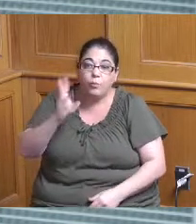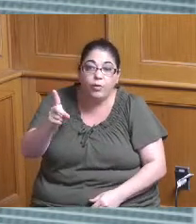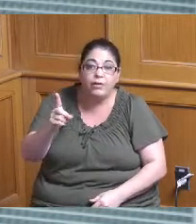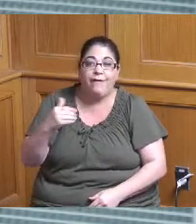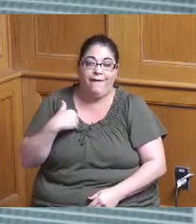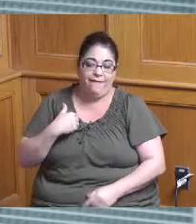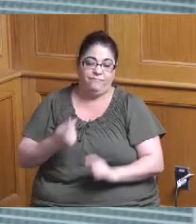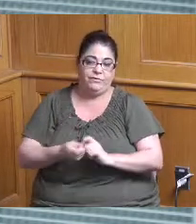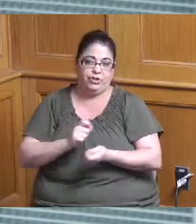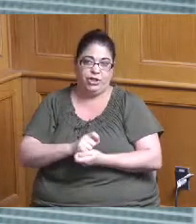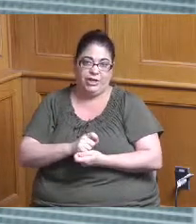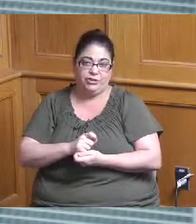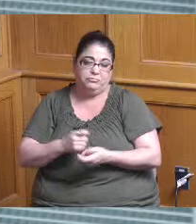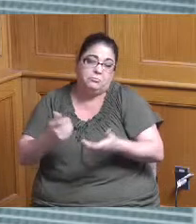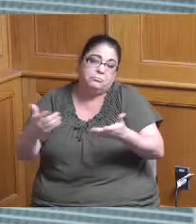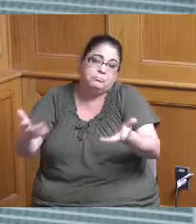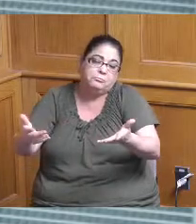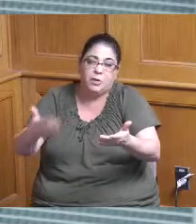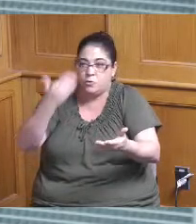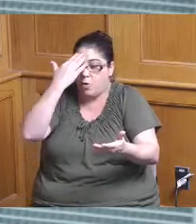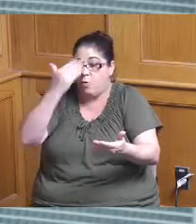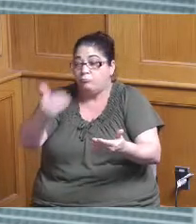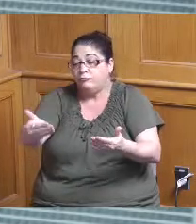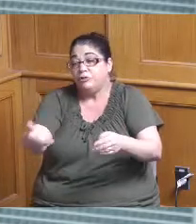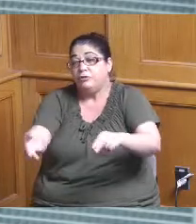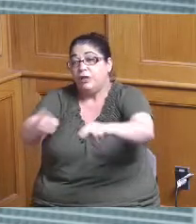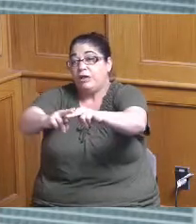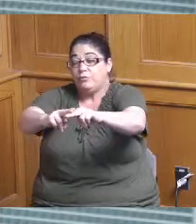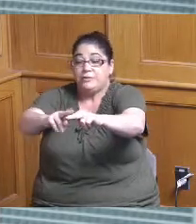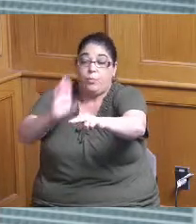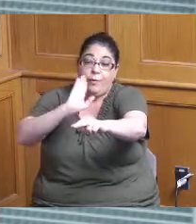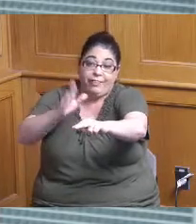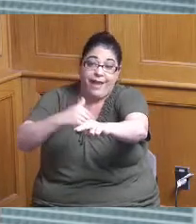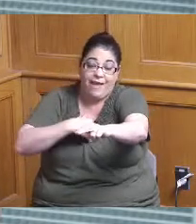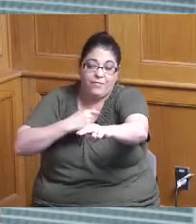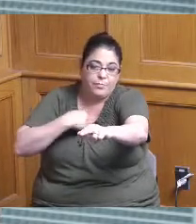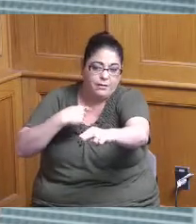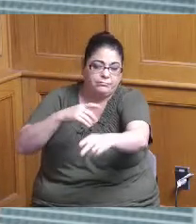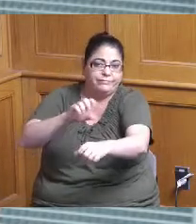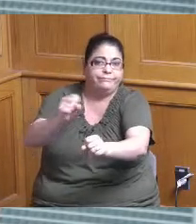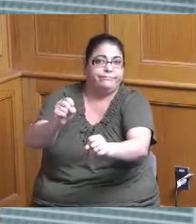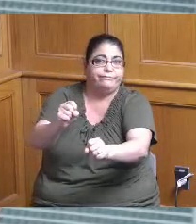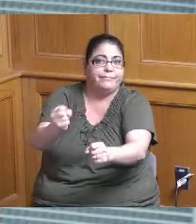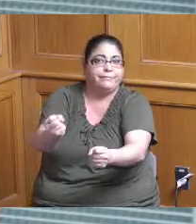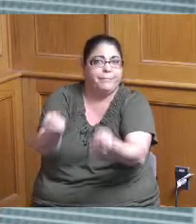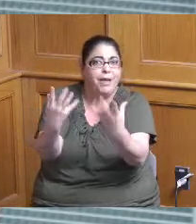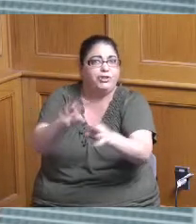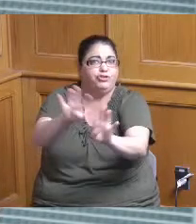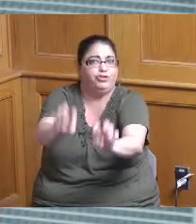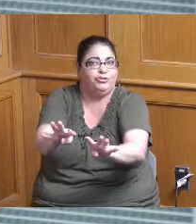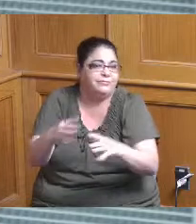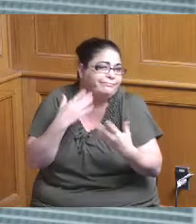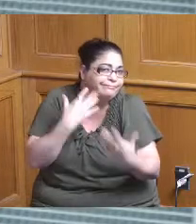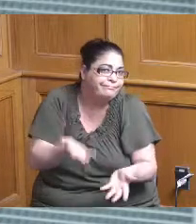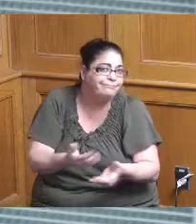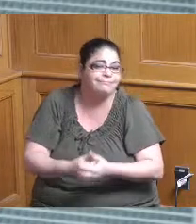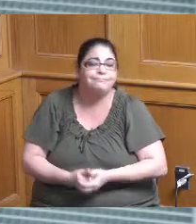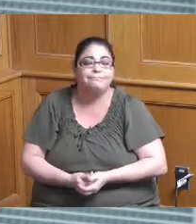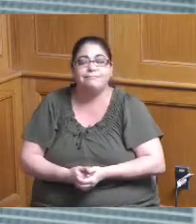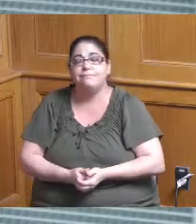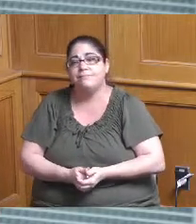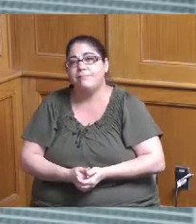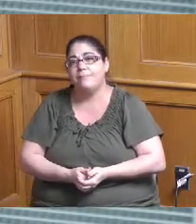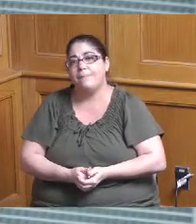increases but we can't necessarily you know put a number on that so you know really just I think